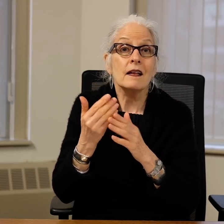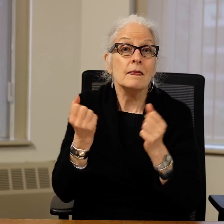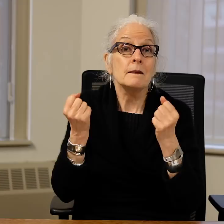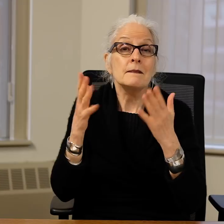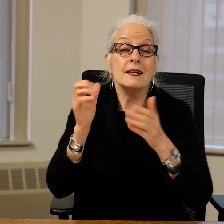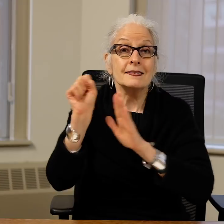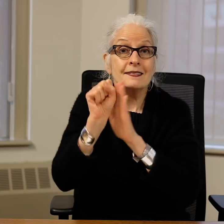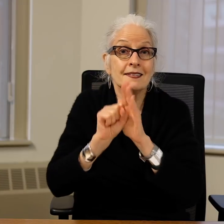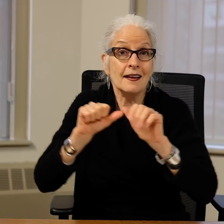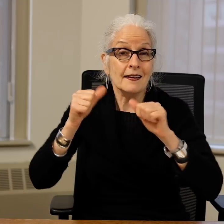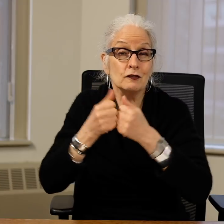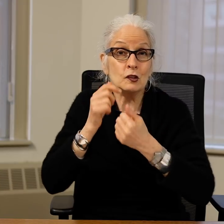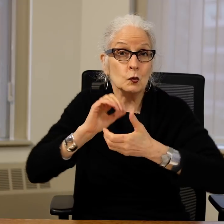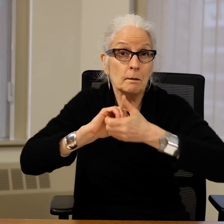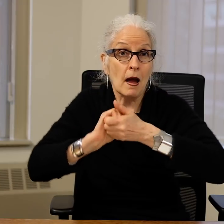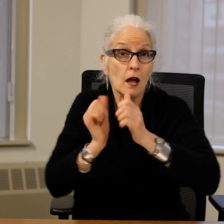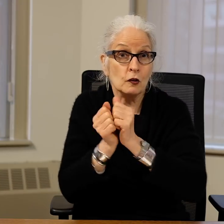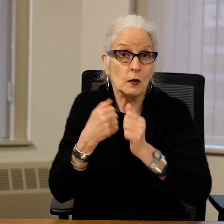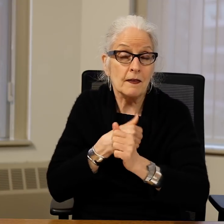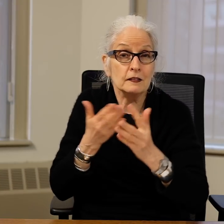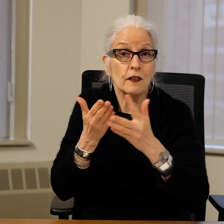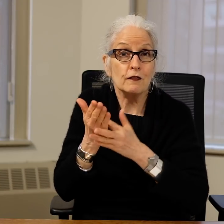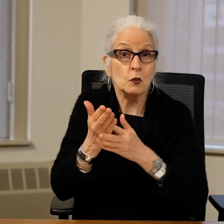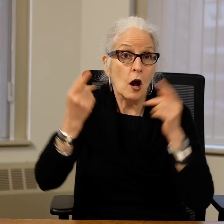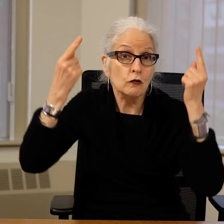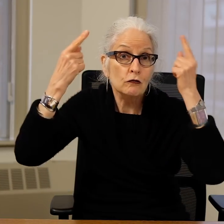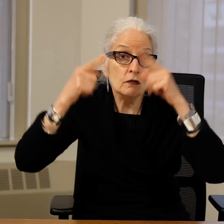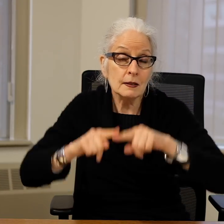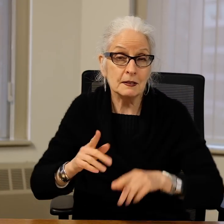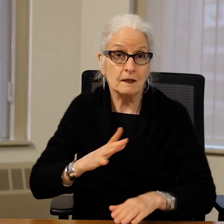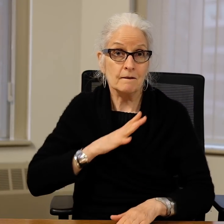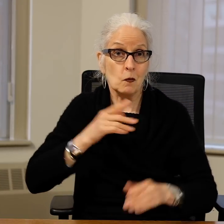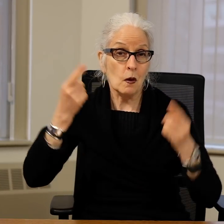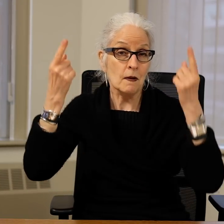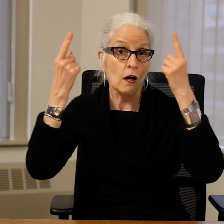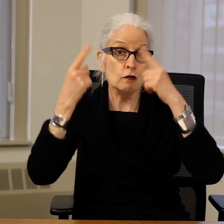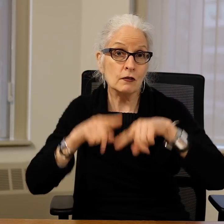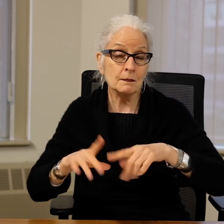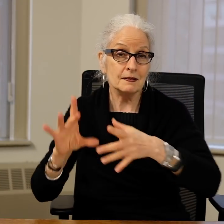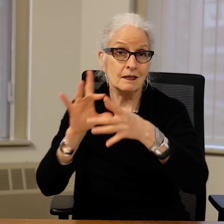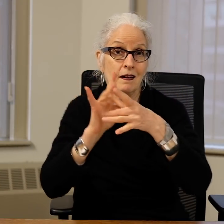I also want to thank the multiple state agencies who partnered with us through formal agreements